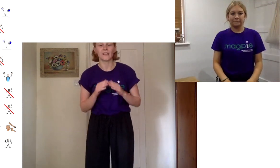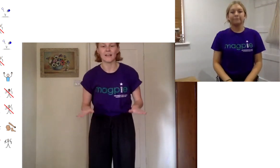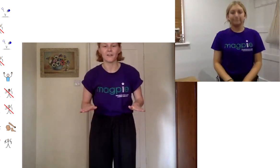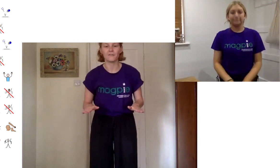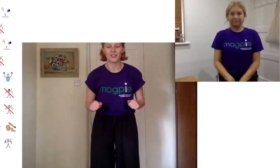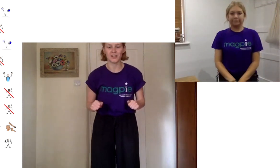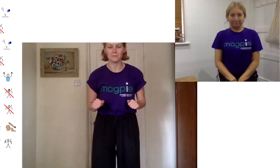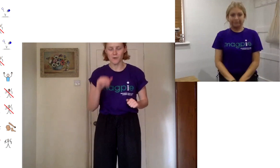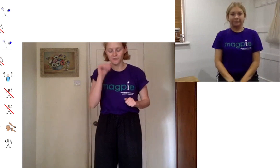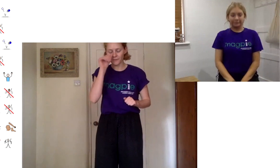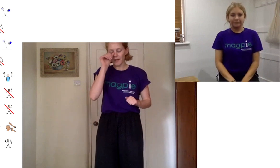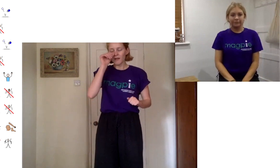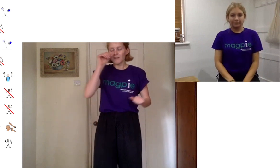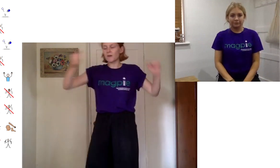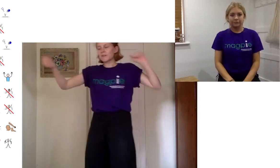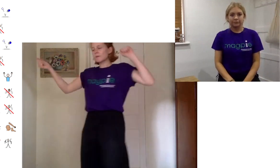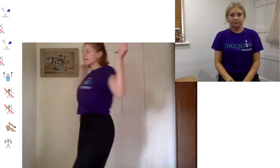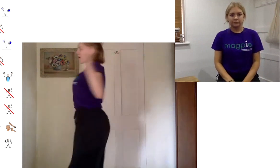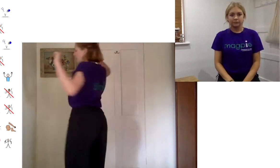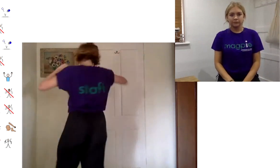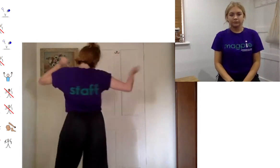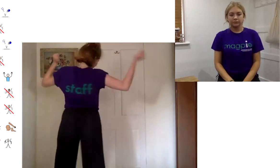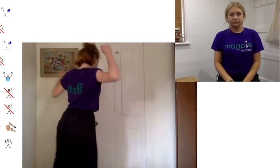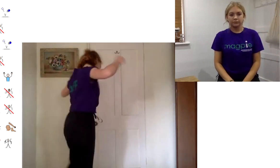as our finishing move so once we've done our party dance